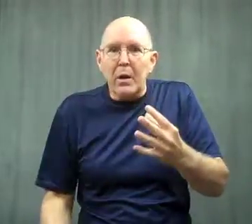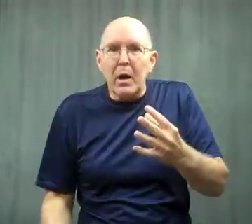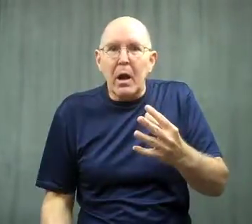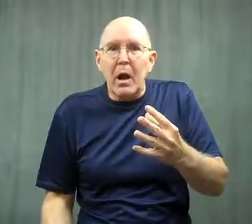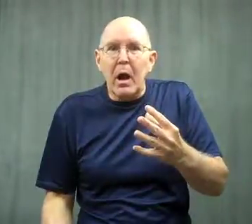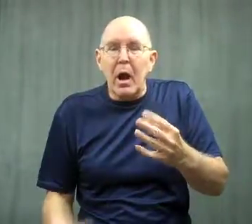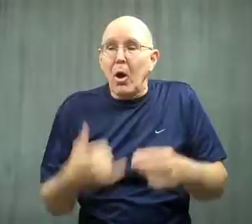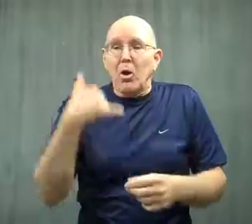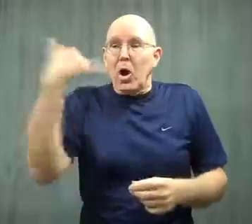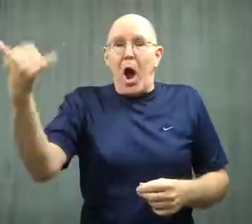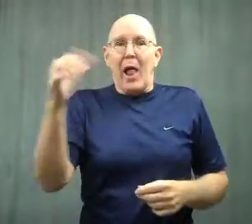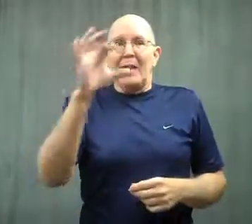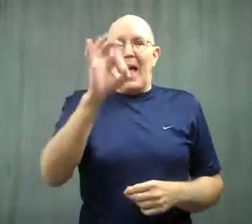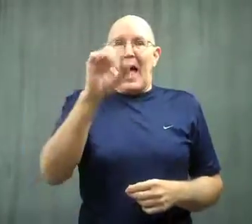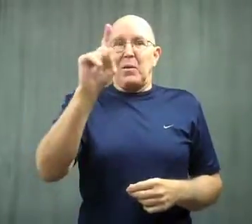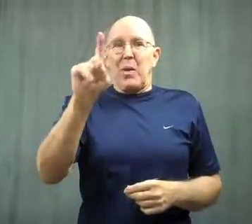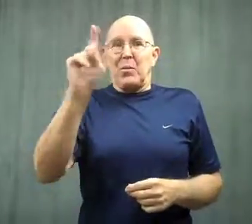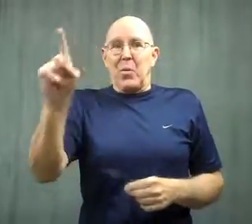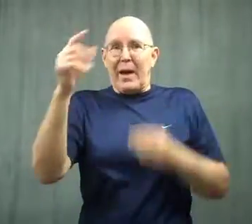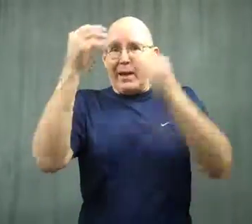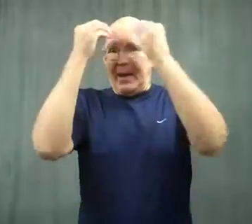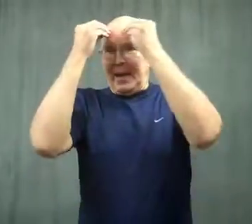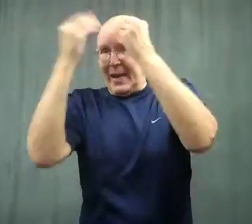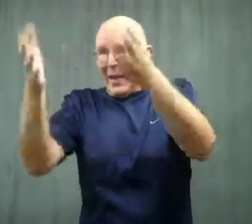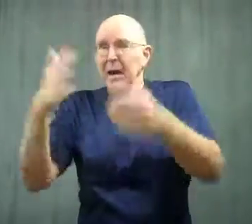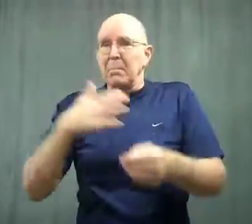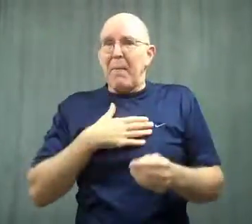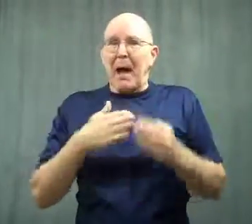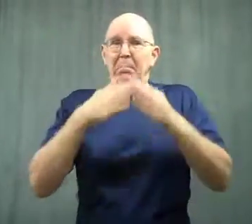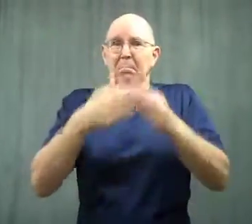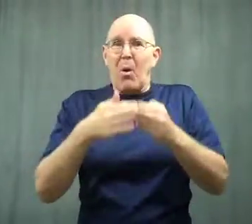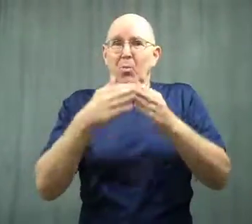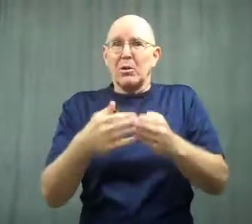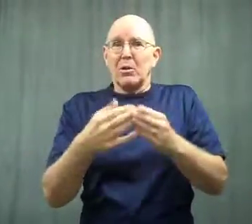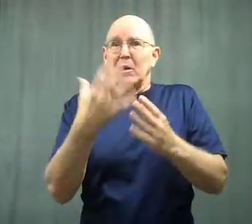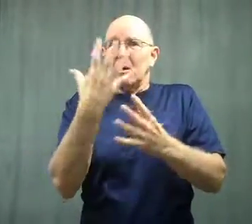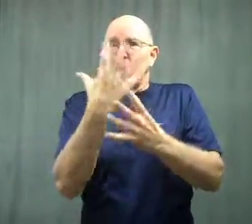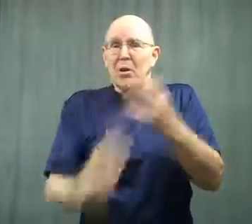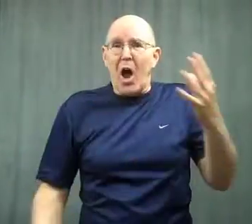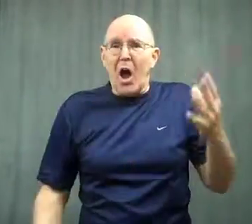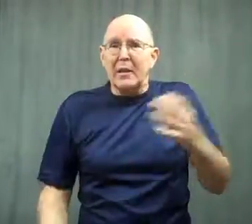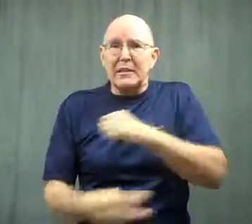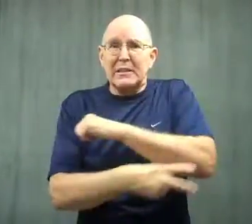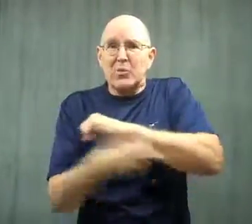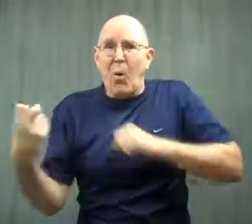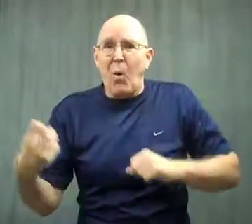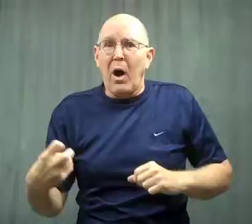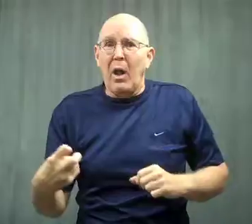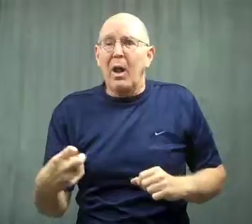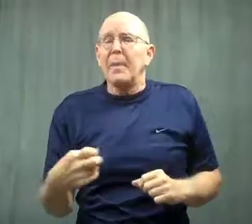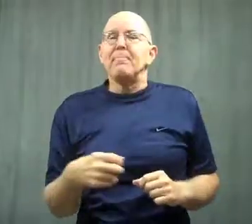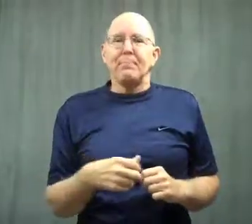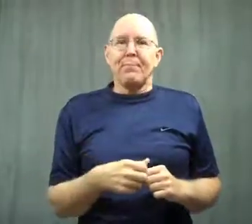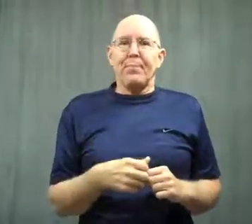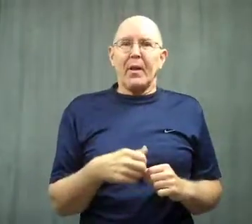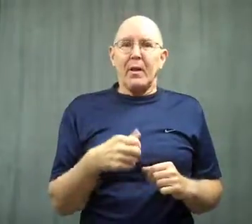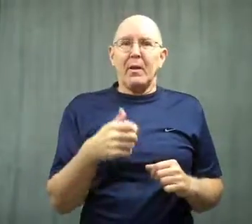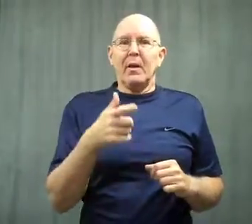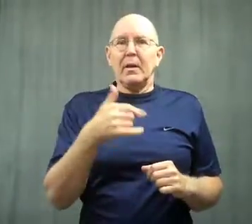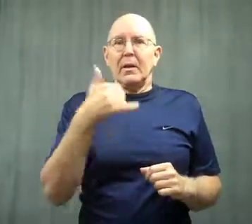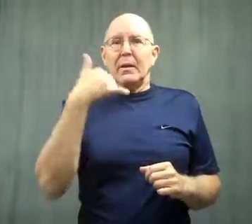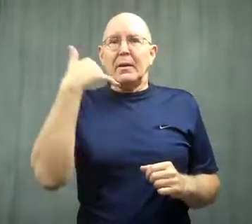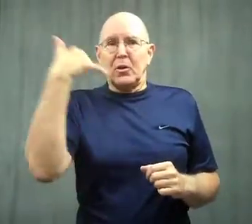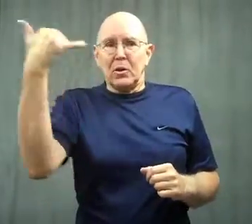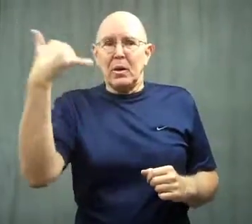The company called 911 to report the boat stolen.